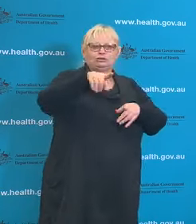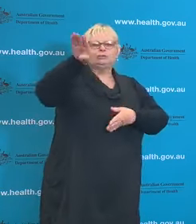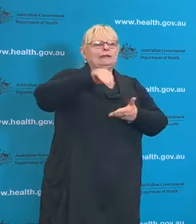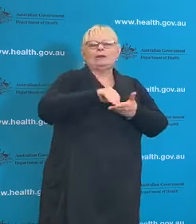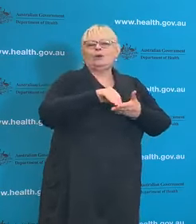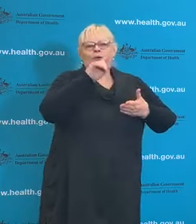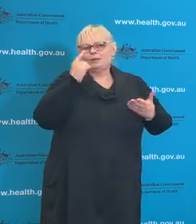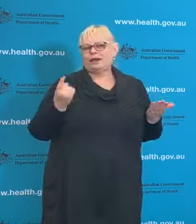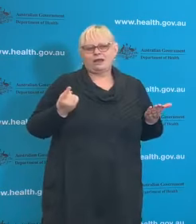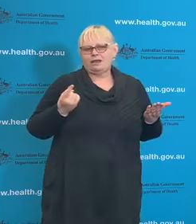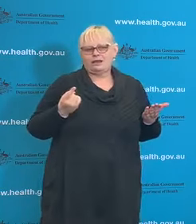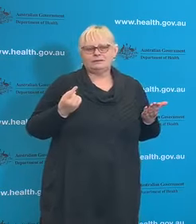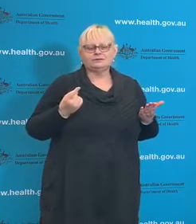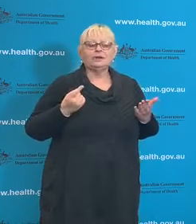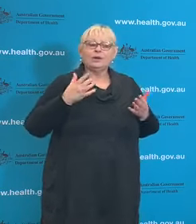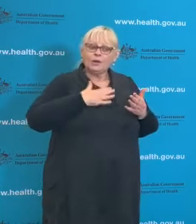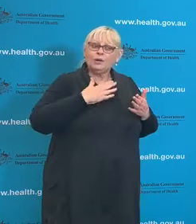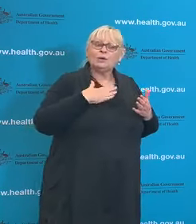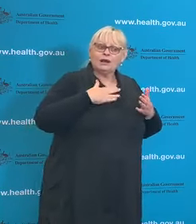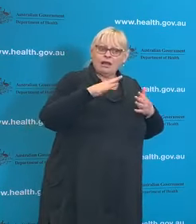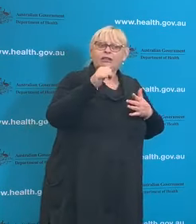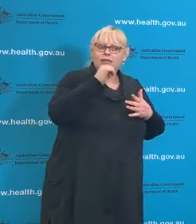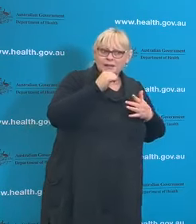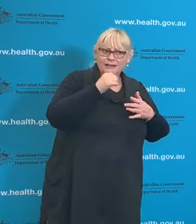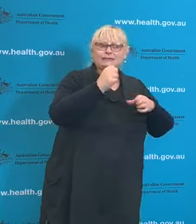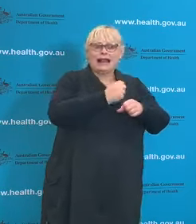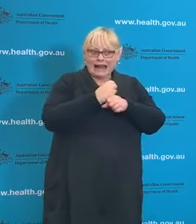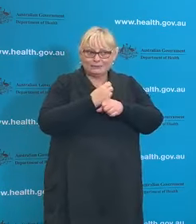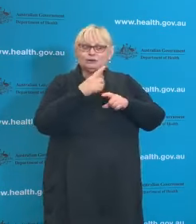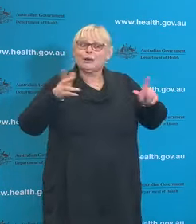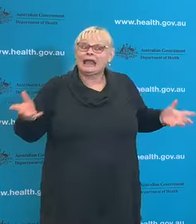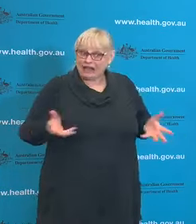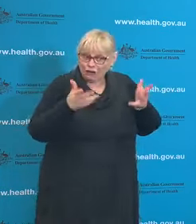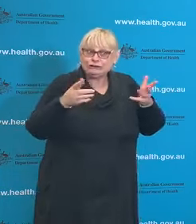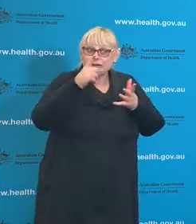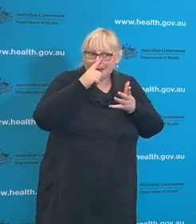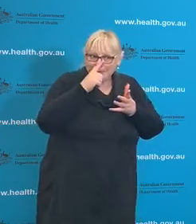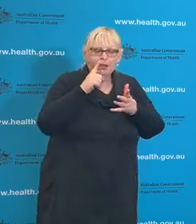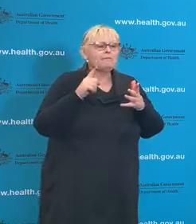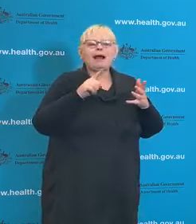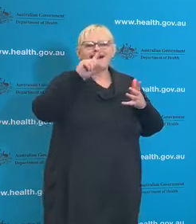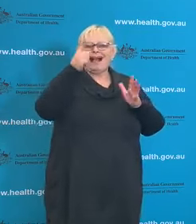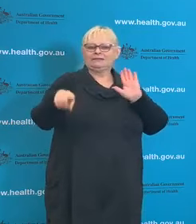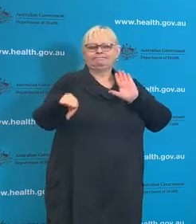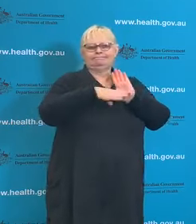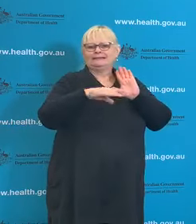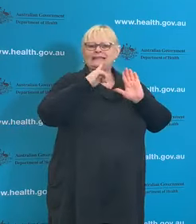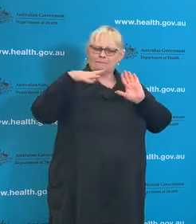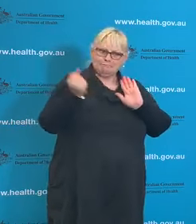Obviously we would like those pubs and clubs to encourage people, but there can be no set requirement for people to do that.